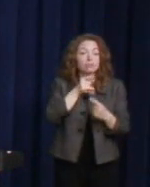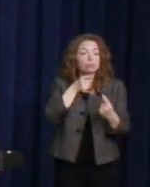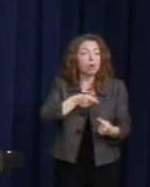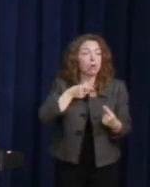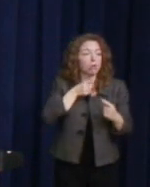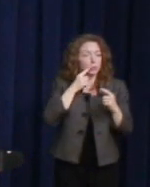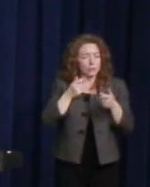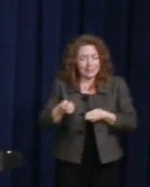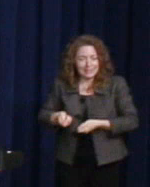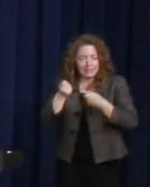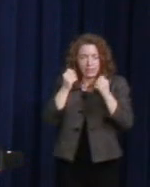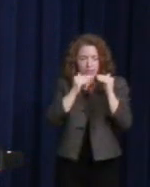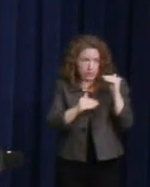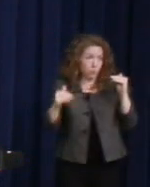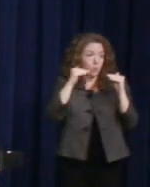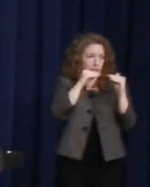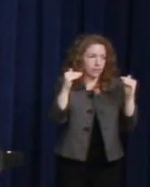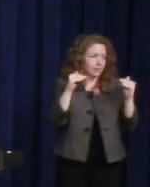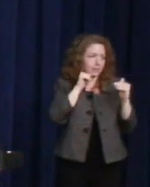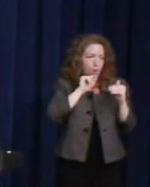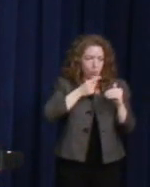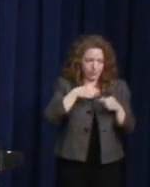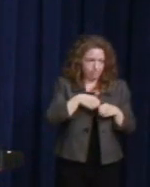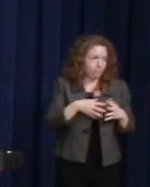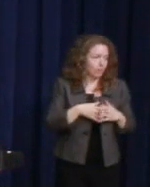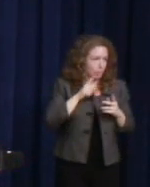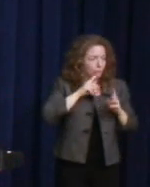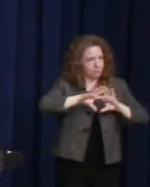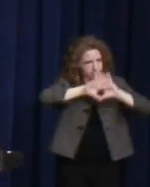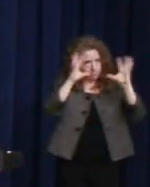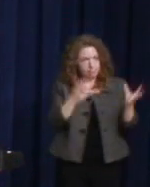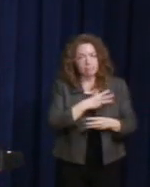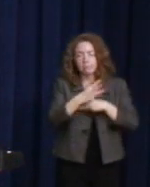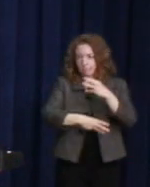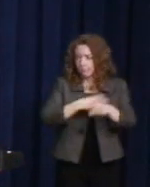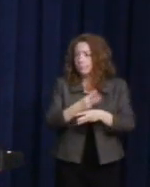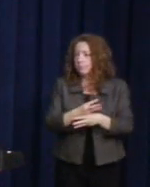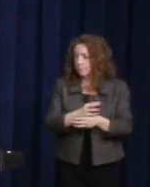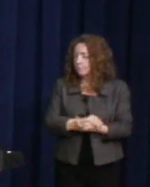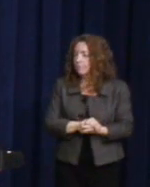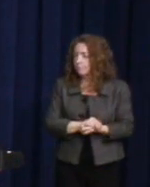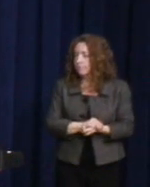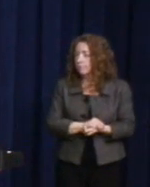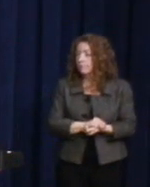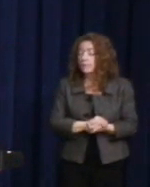Those of us who knew Harvey continue to carry on his message. There are so many people in San Francisco